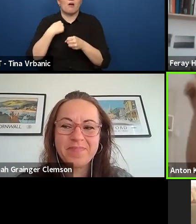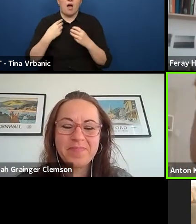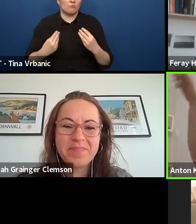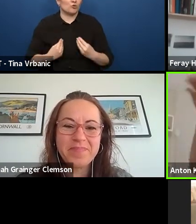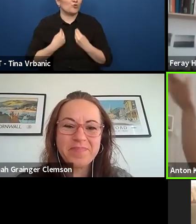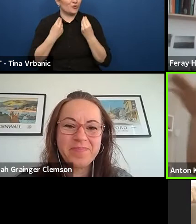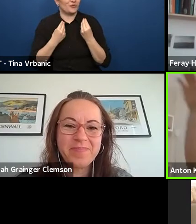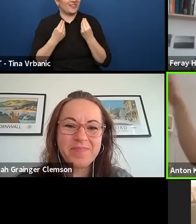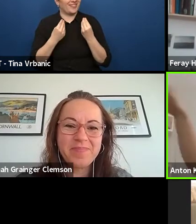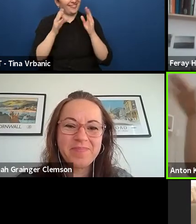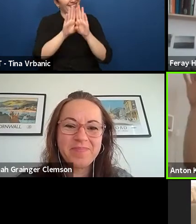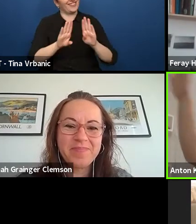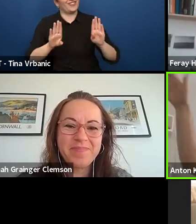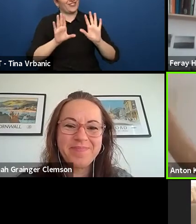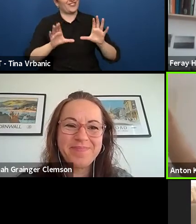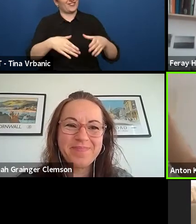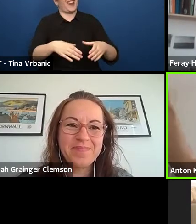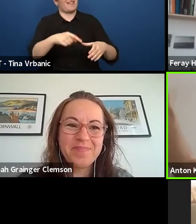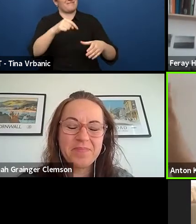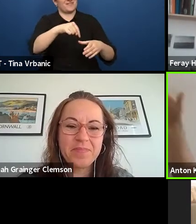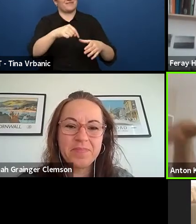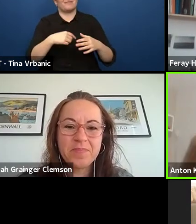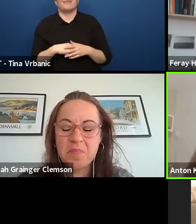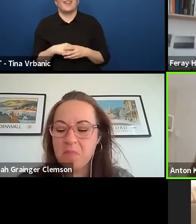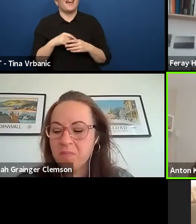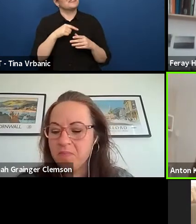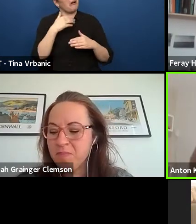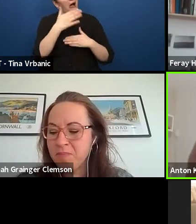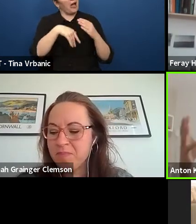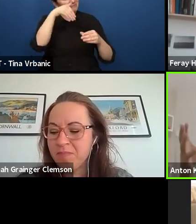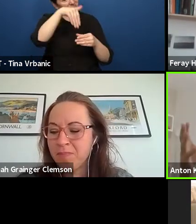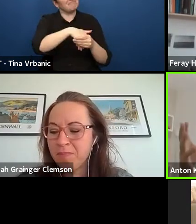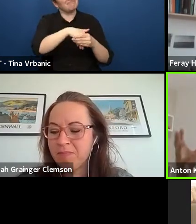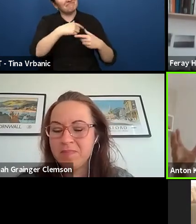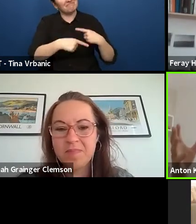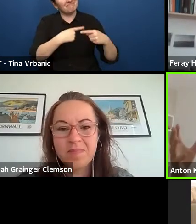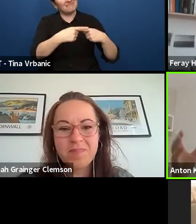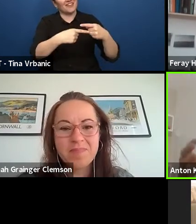like 15 years later, I'm directing. This is kind of a pretty story, I think,